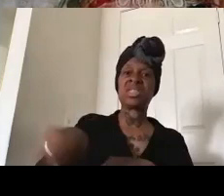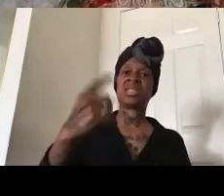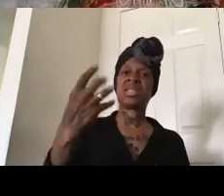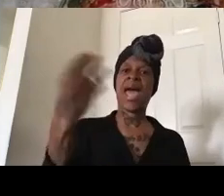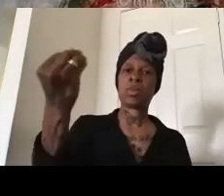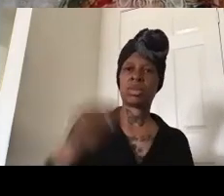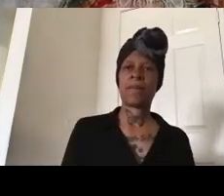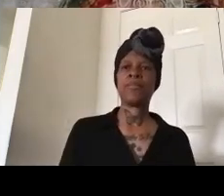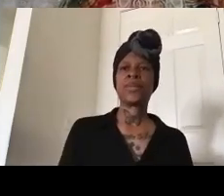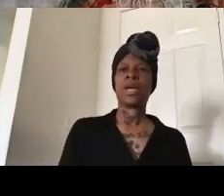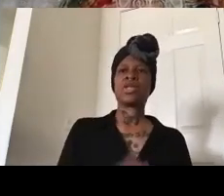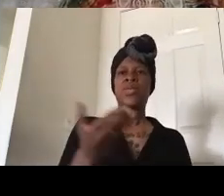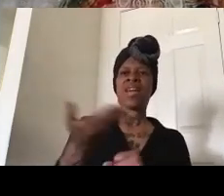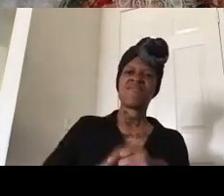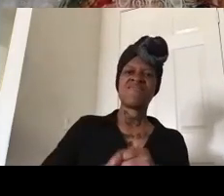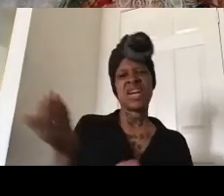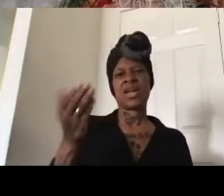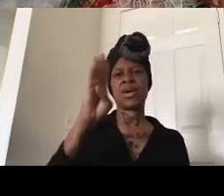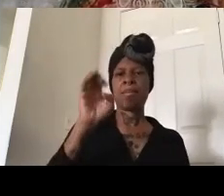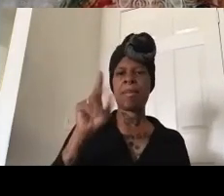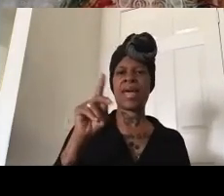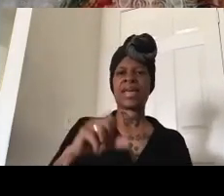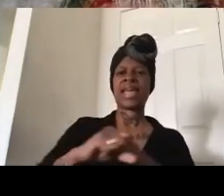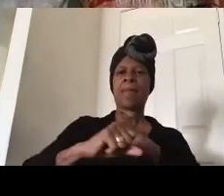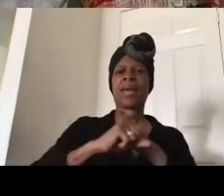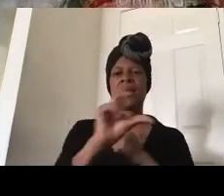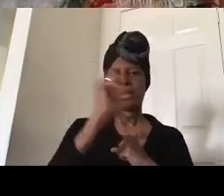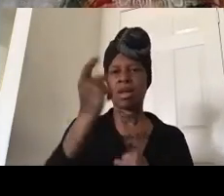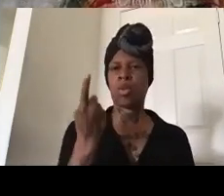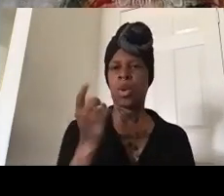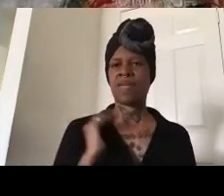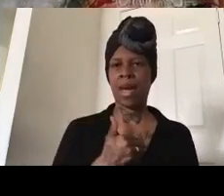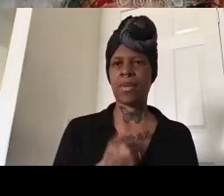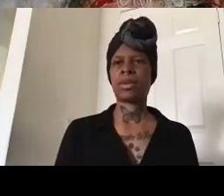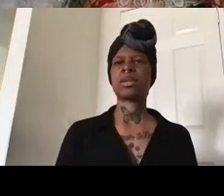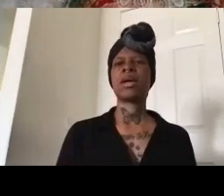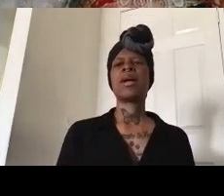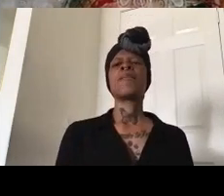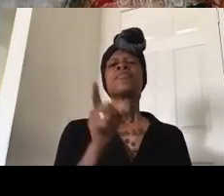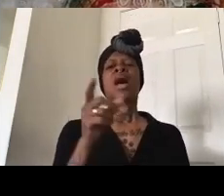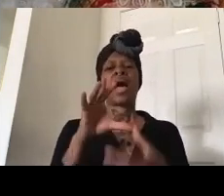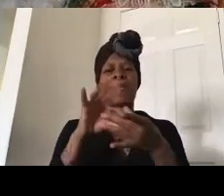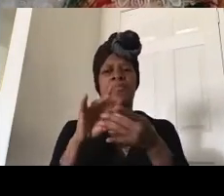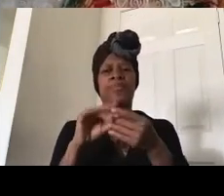back campaign is another one of our campaigns this is what i referenced about our black xmas campaign